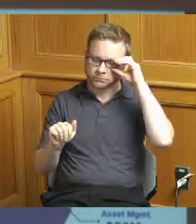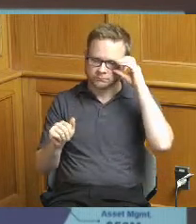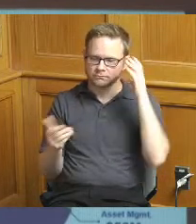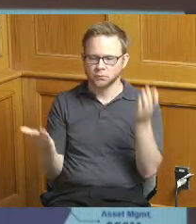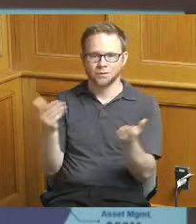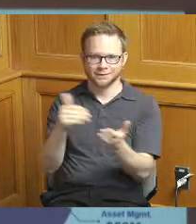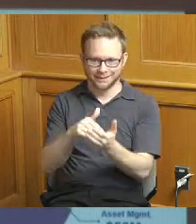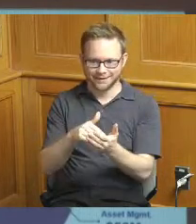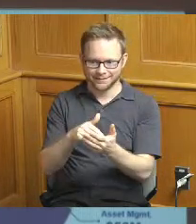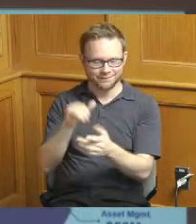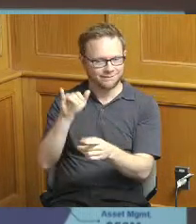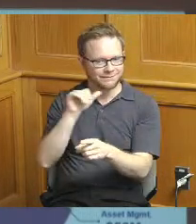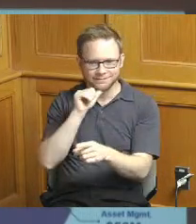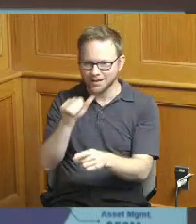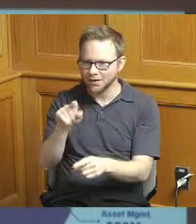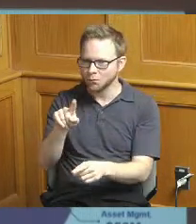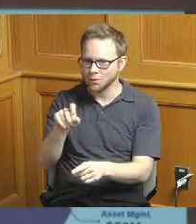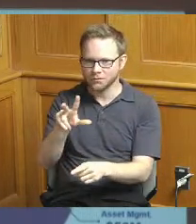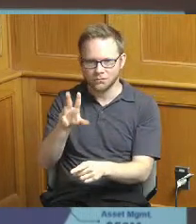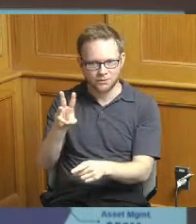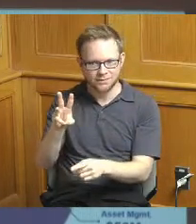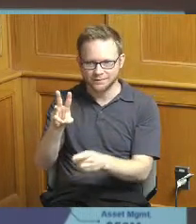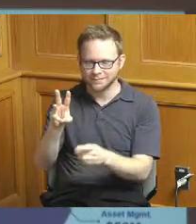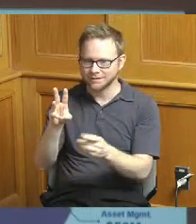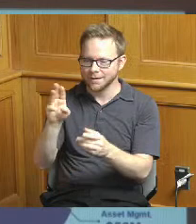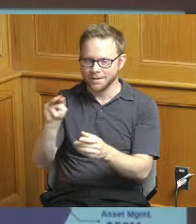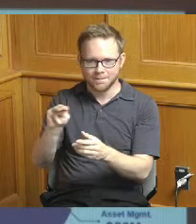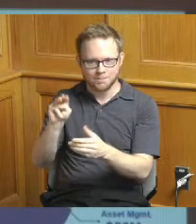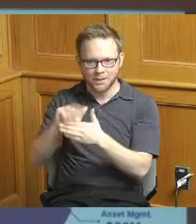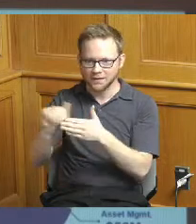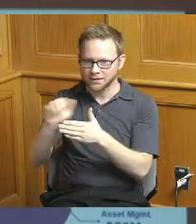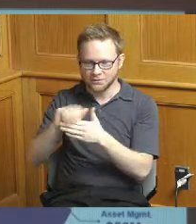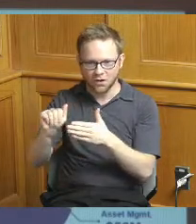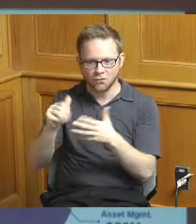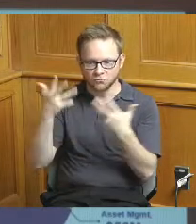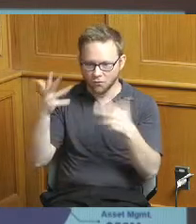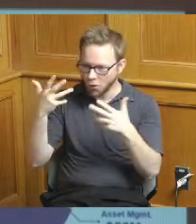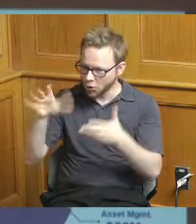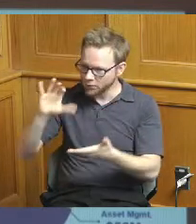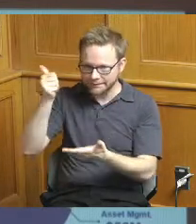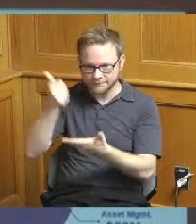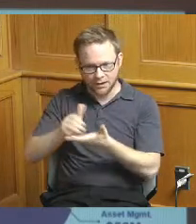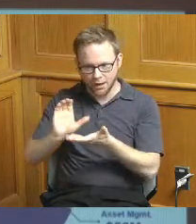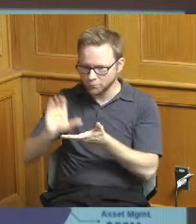isn't 136 million dollars appropriated when you approve that budget some of many of those dollars